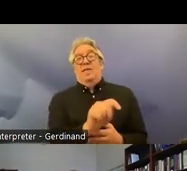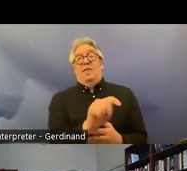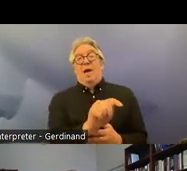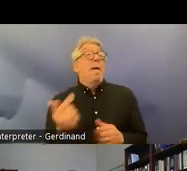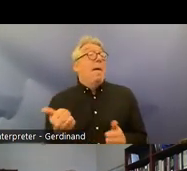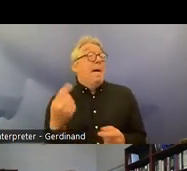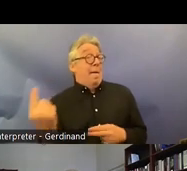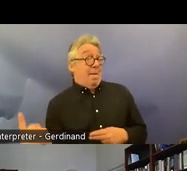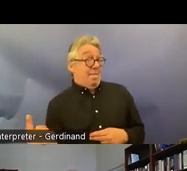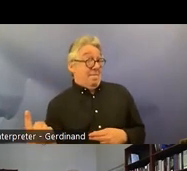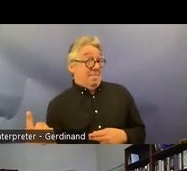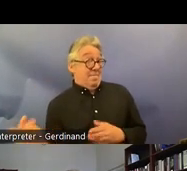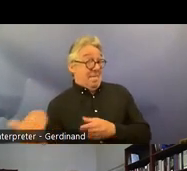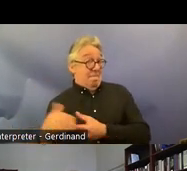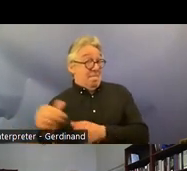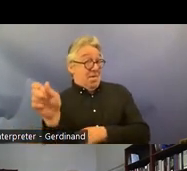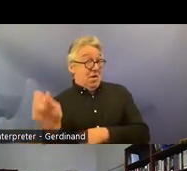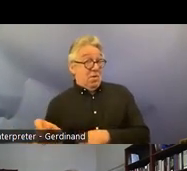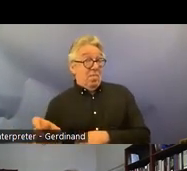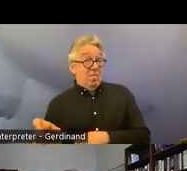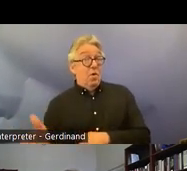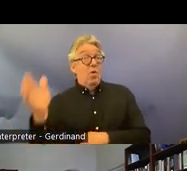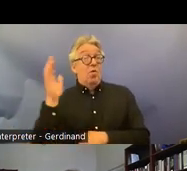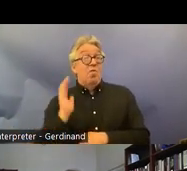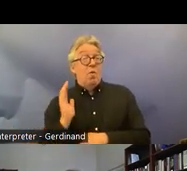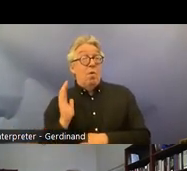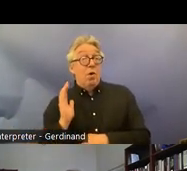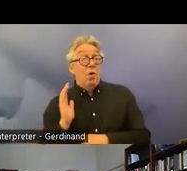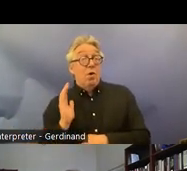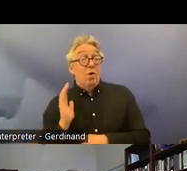uh third member uh former Attorney General um